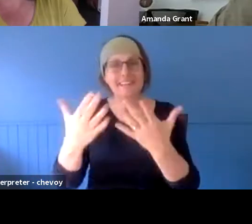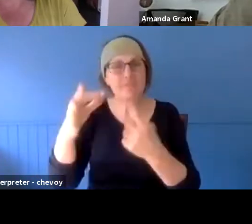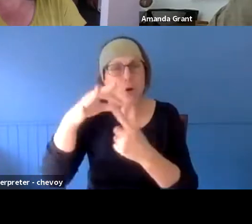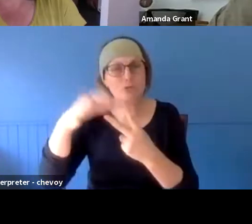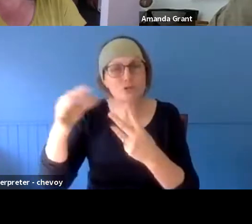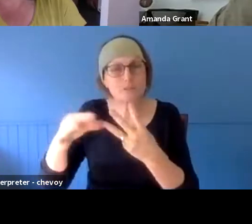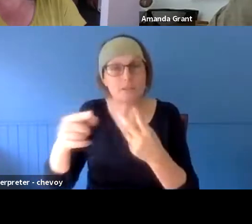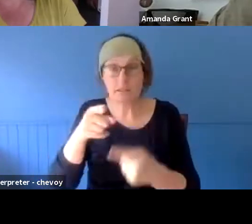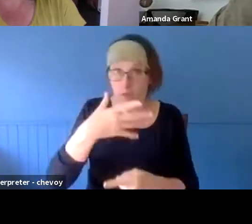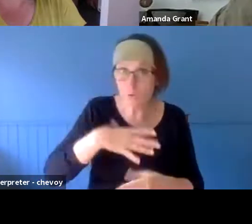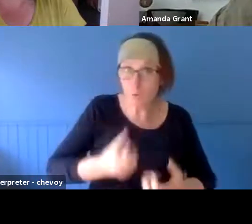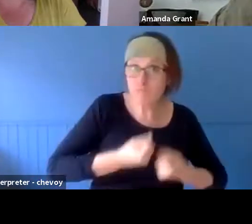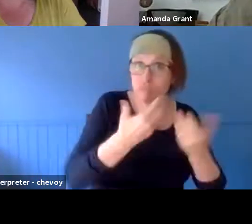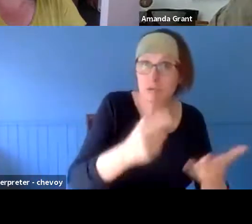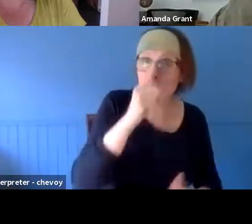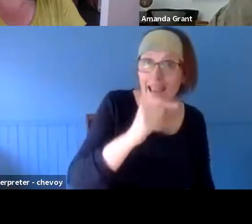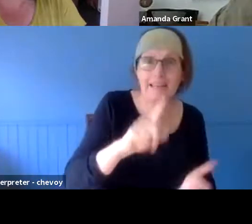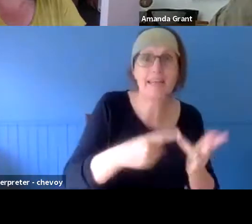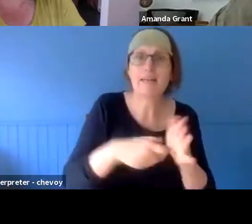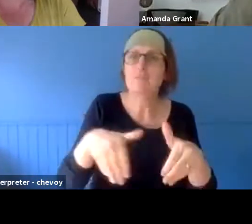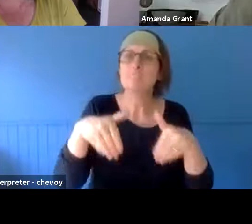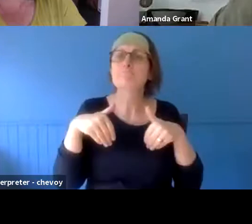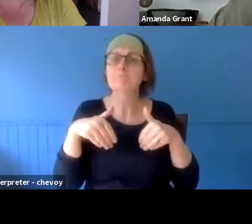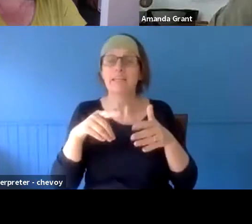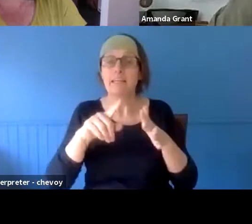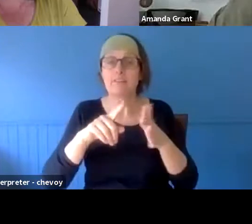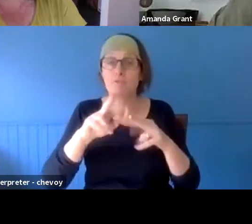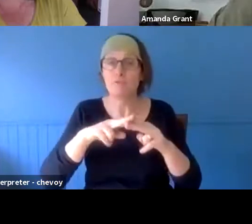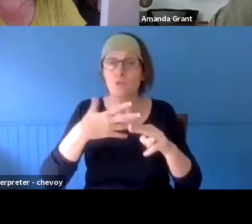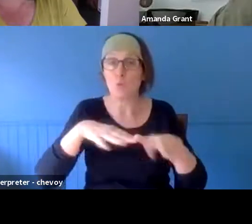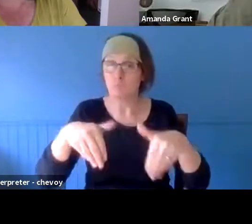feel comfortable to do that. That it's something that I think can't be